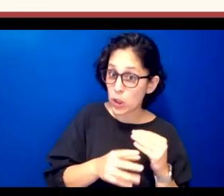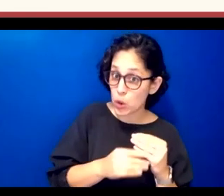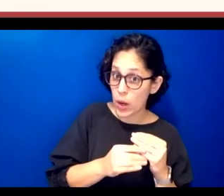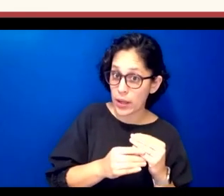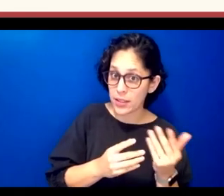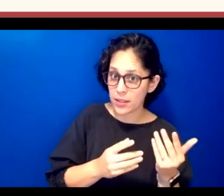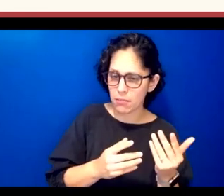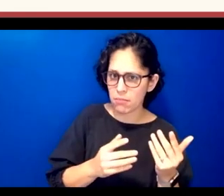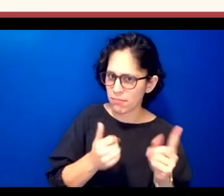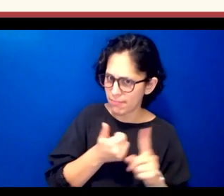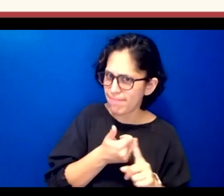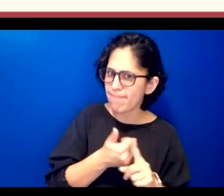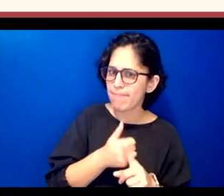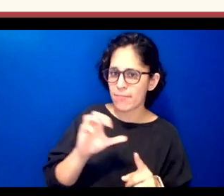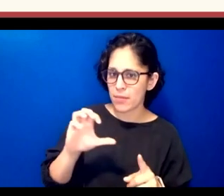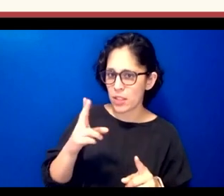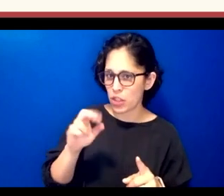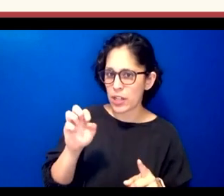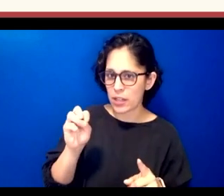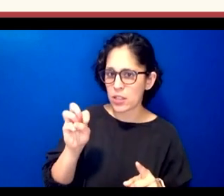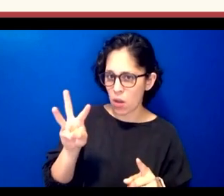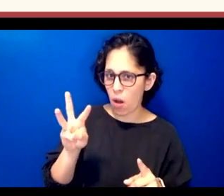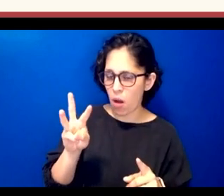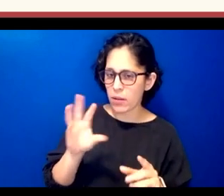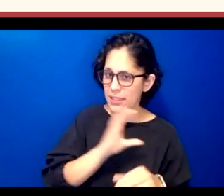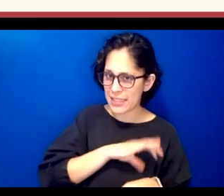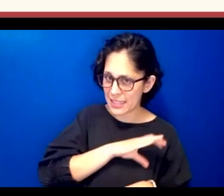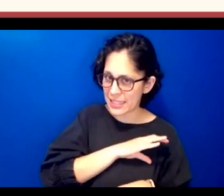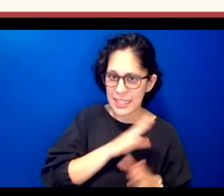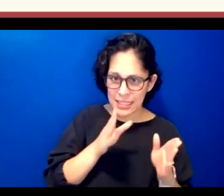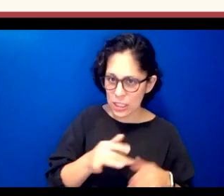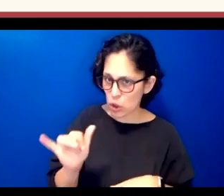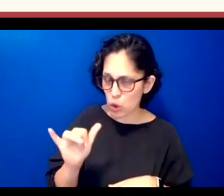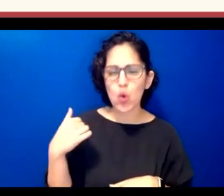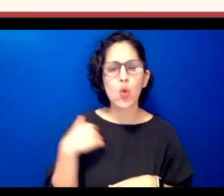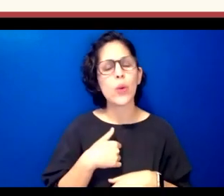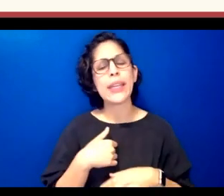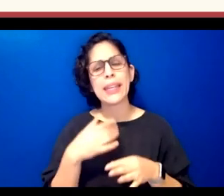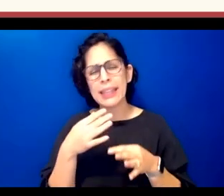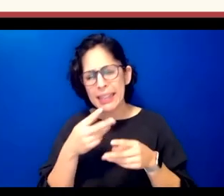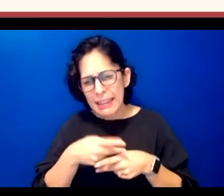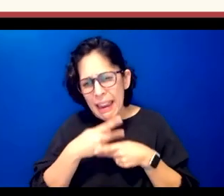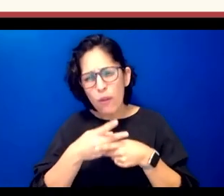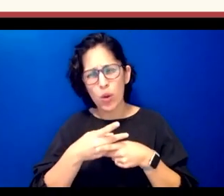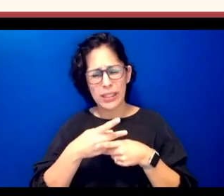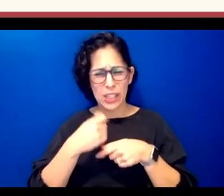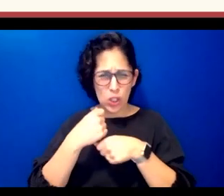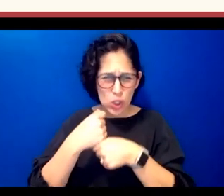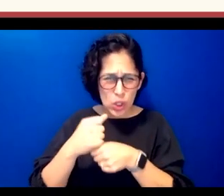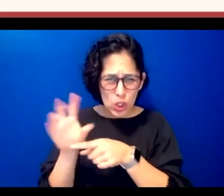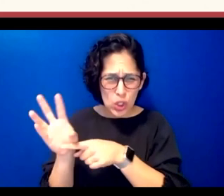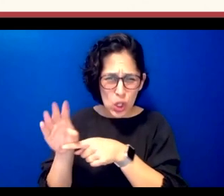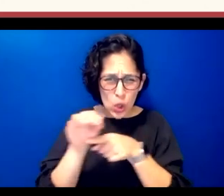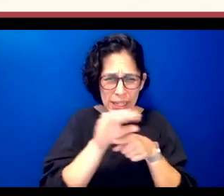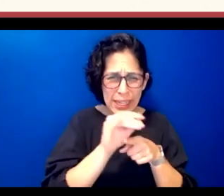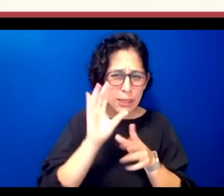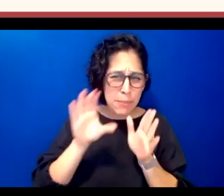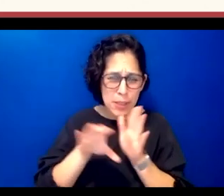chickasaw citizens we carefully curated the images many are customized as dr morgan said